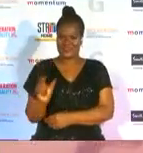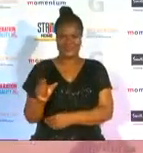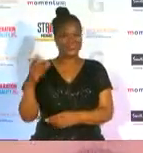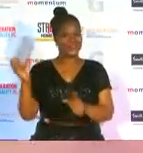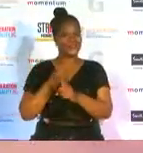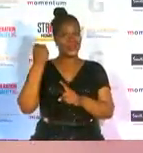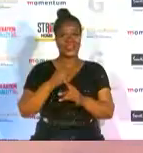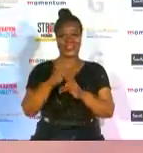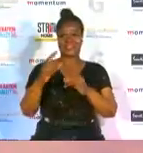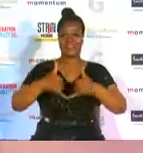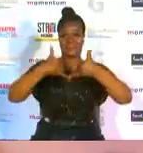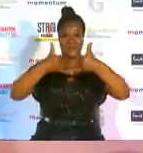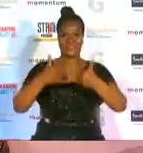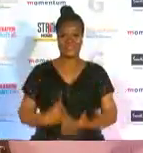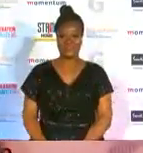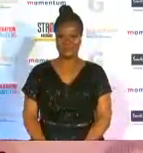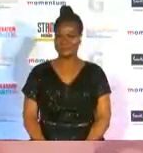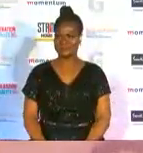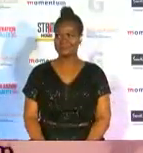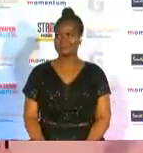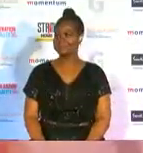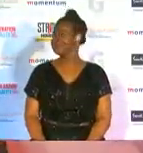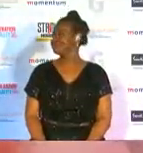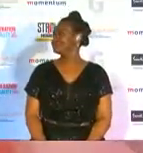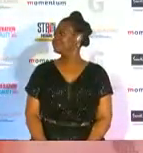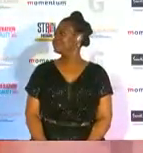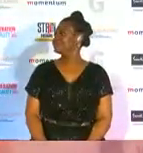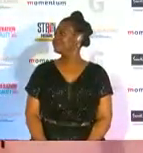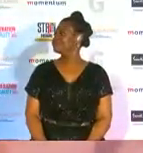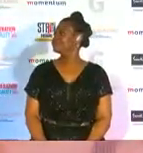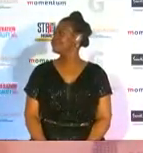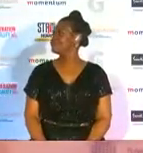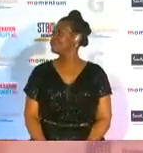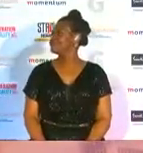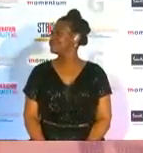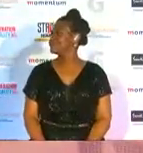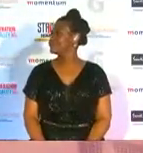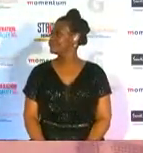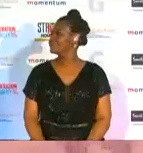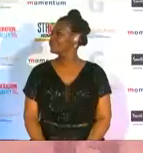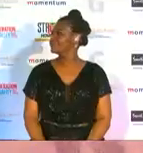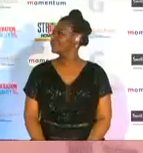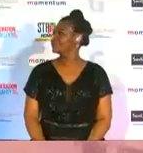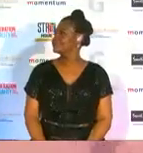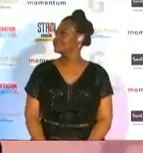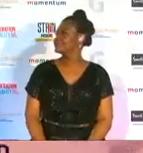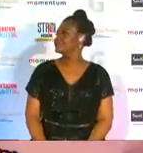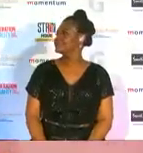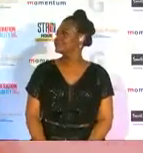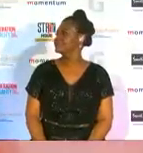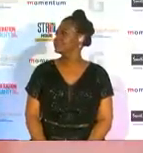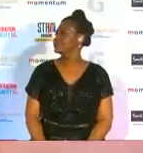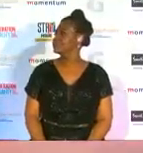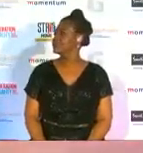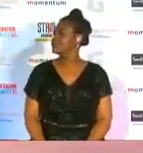tonight please do pick up the trophy